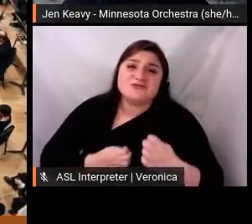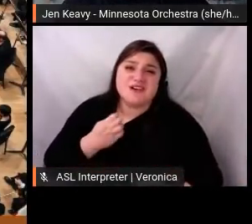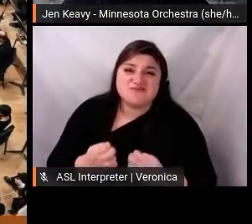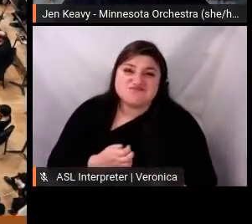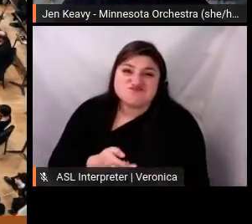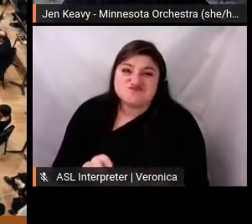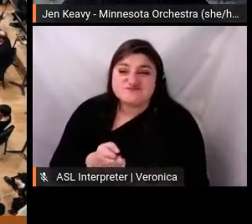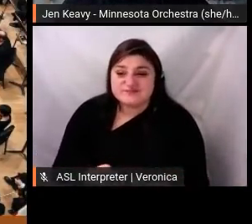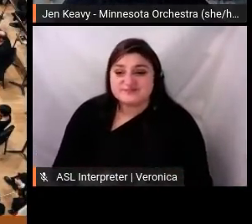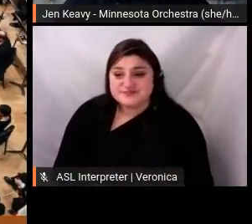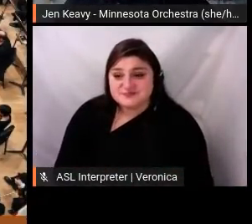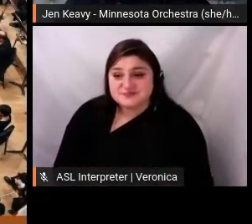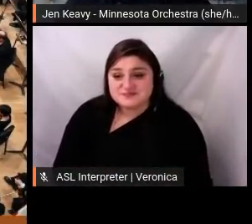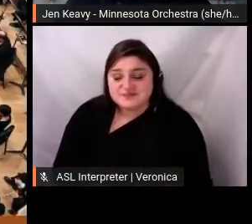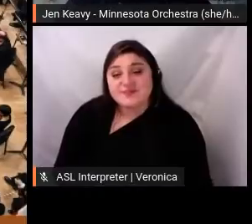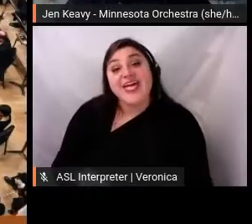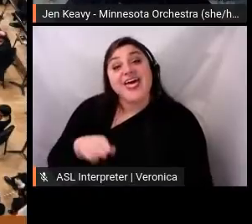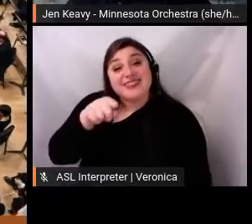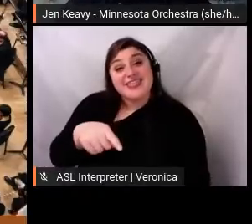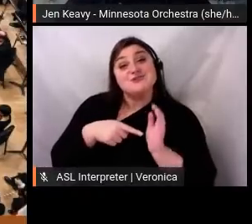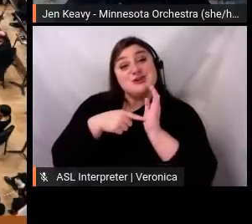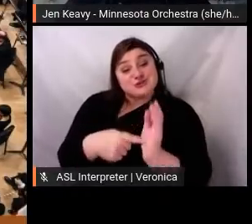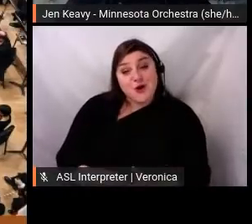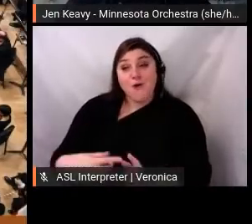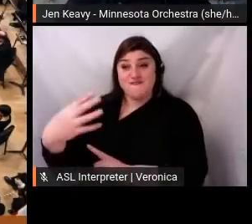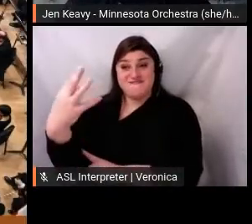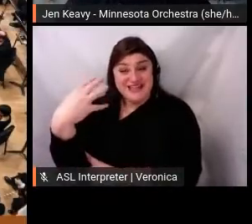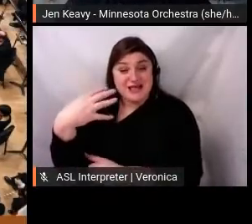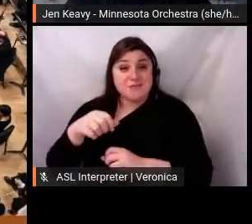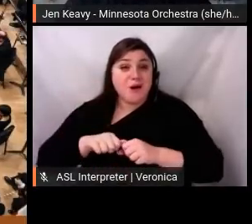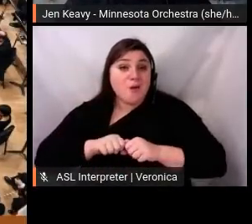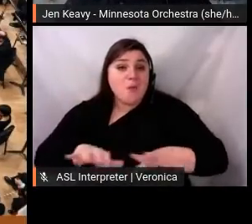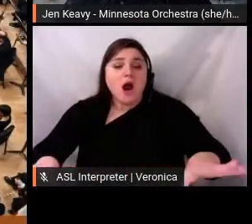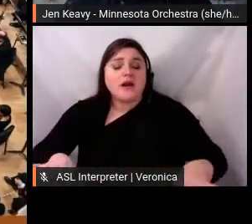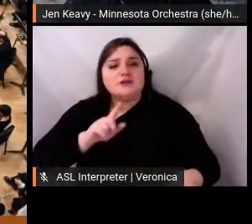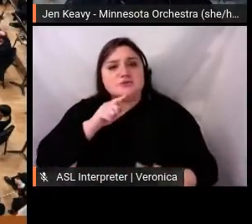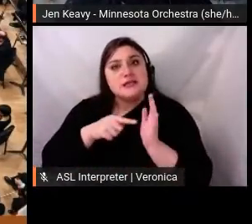broadcast proved our audience needed music now more than ever. And it